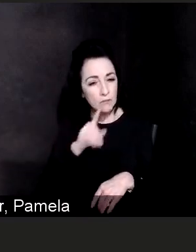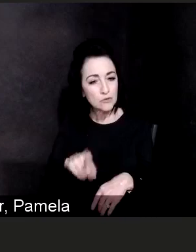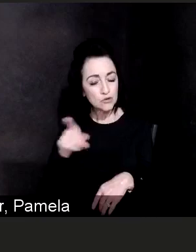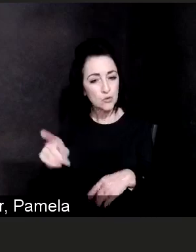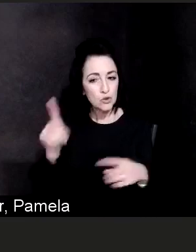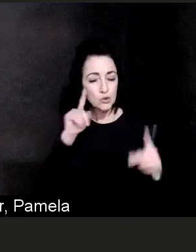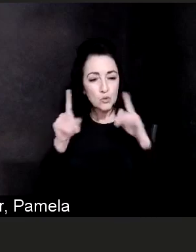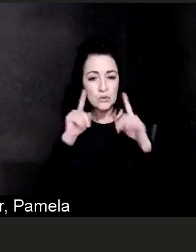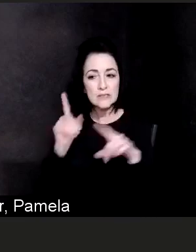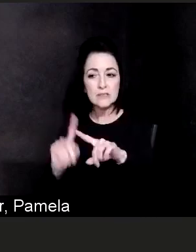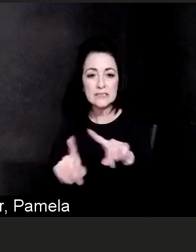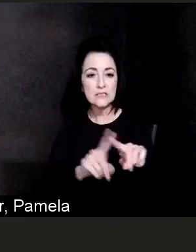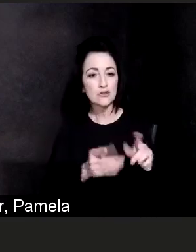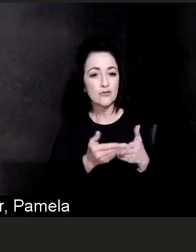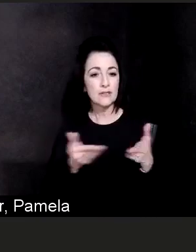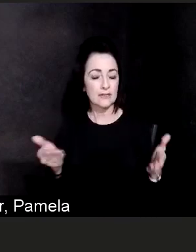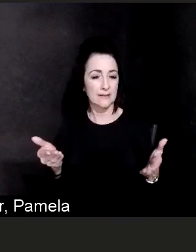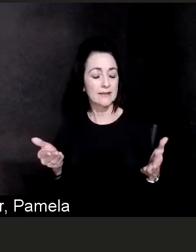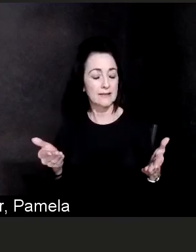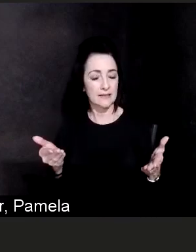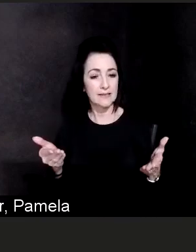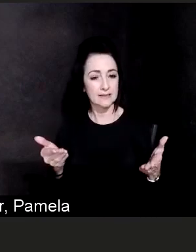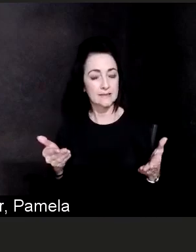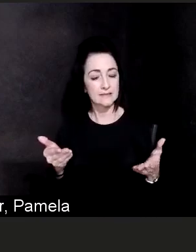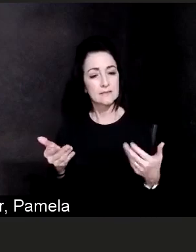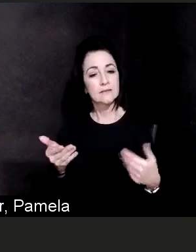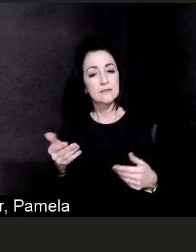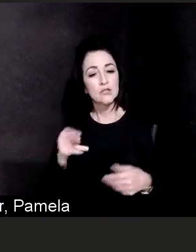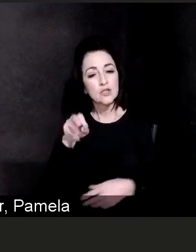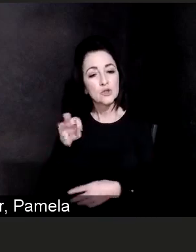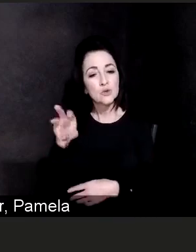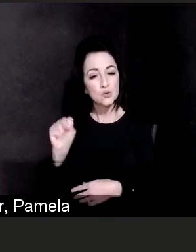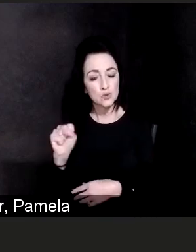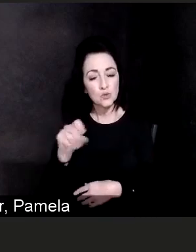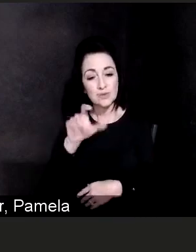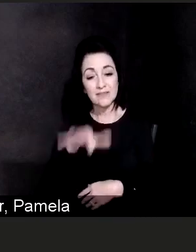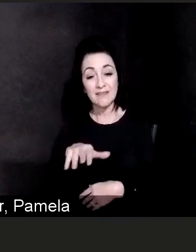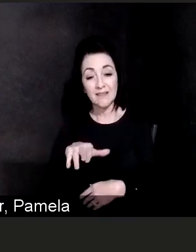So there is a strain of the virus known as the UK strain